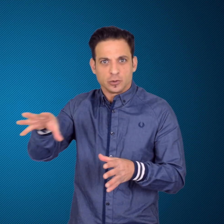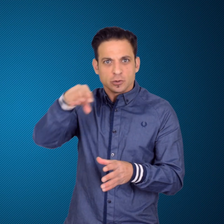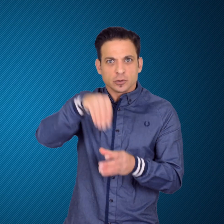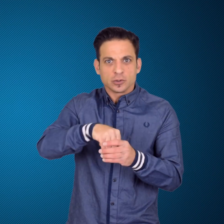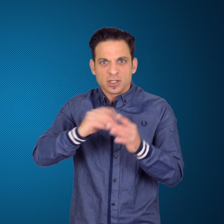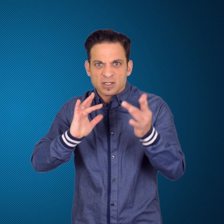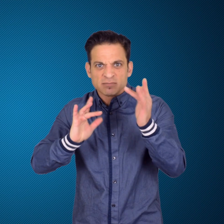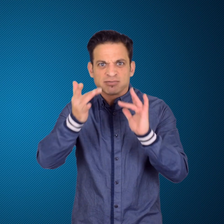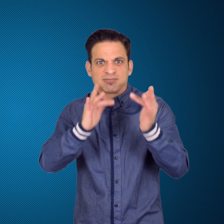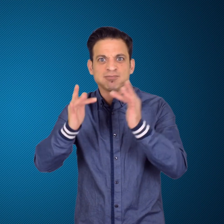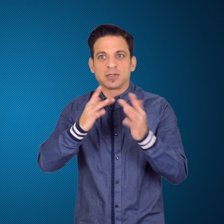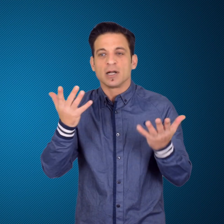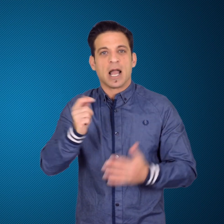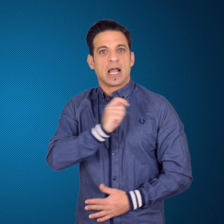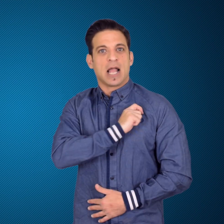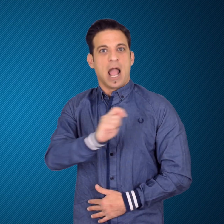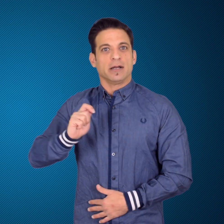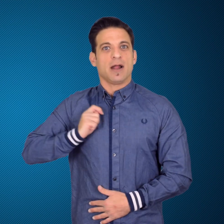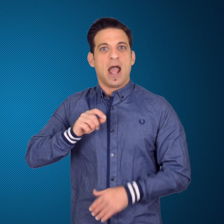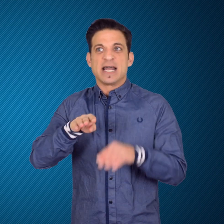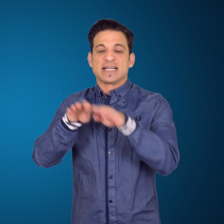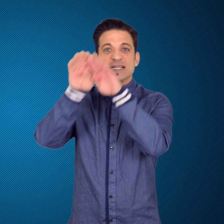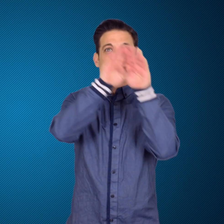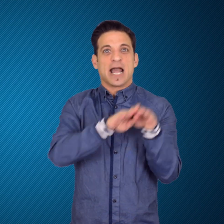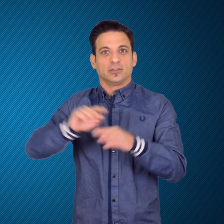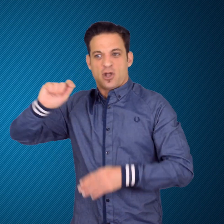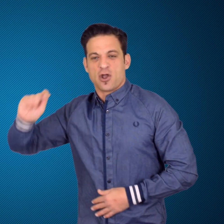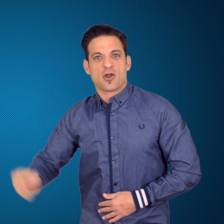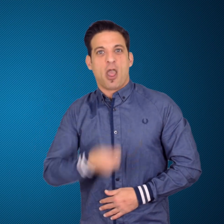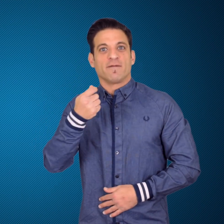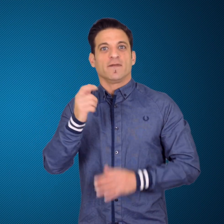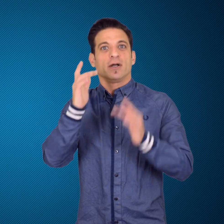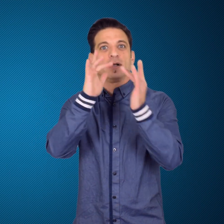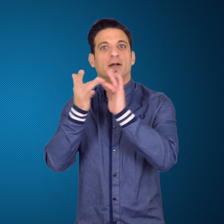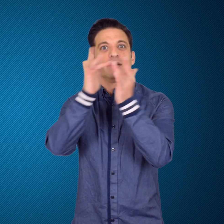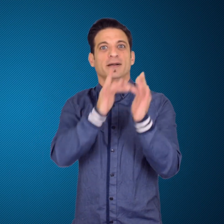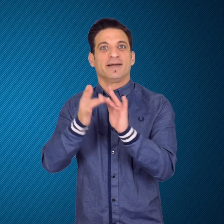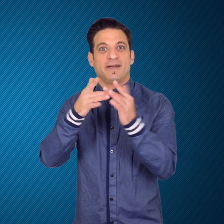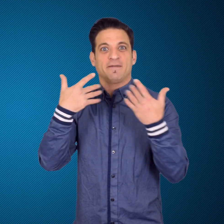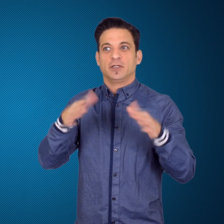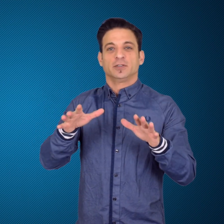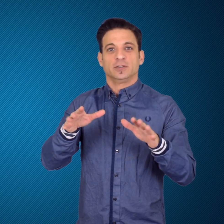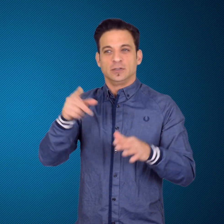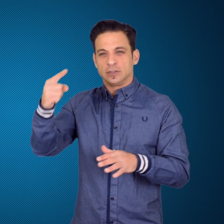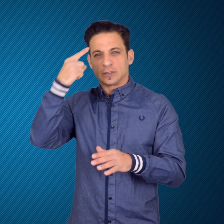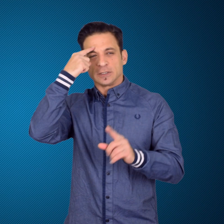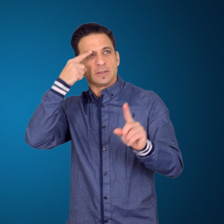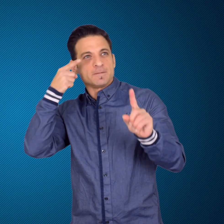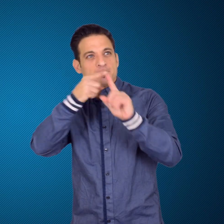National Golf Championship. He is aspiring to become a pro